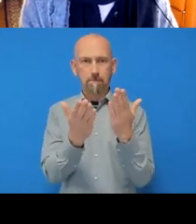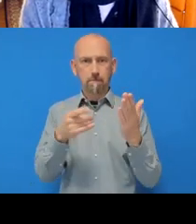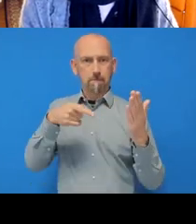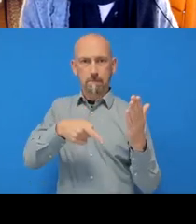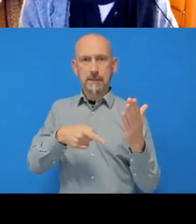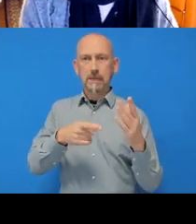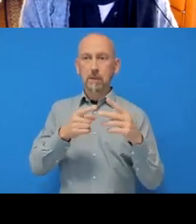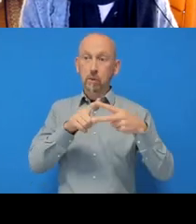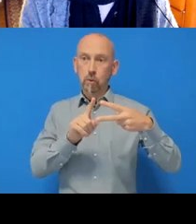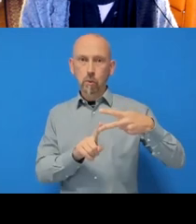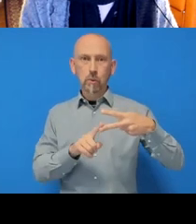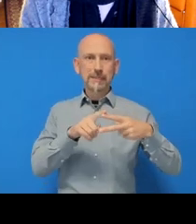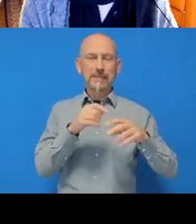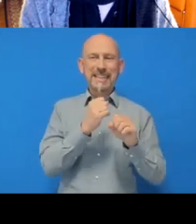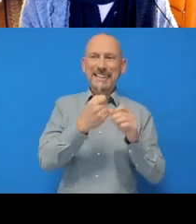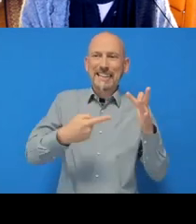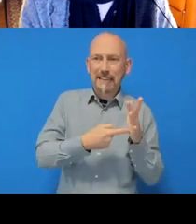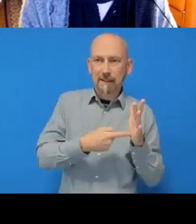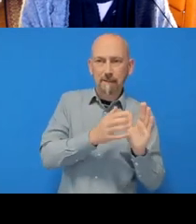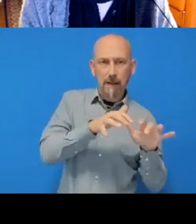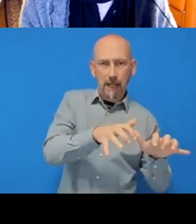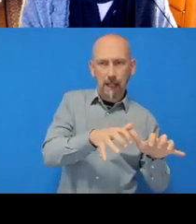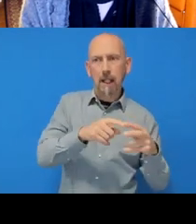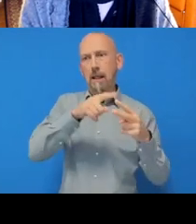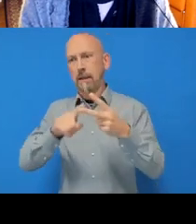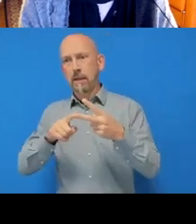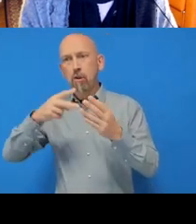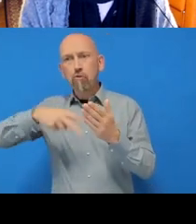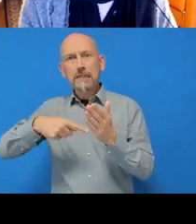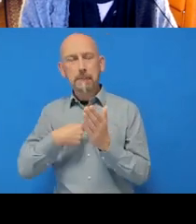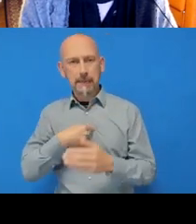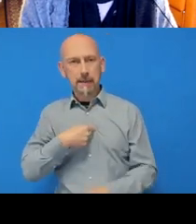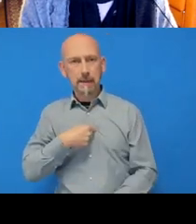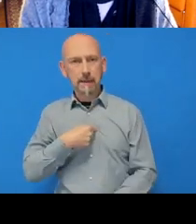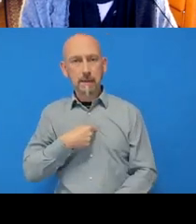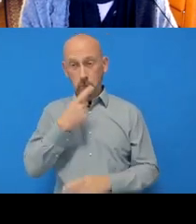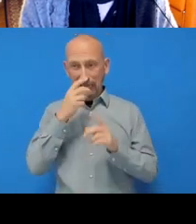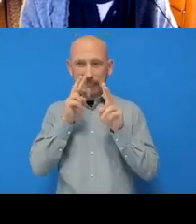and then hopefully when I open the README file, we can see the change that I made online, right?